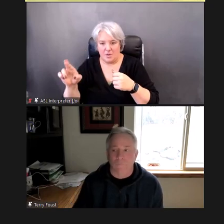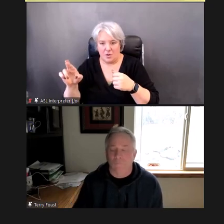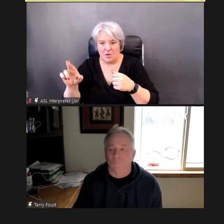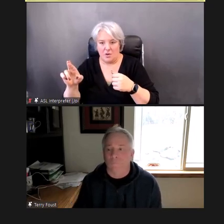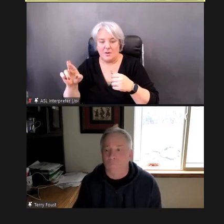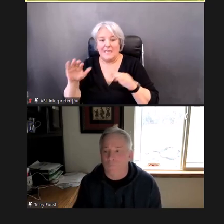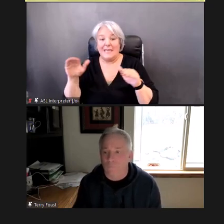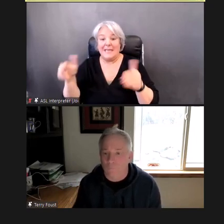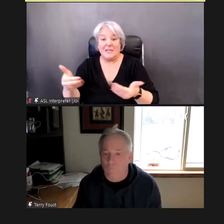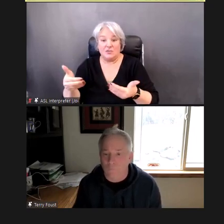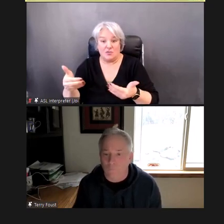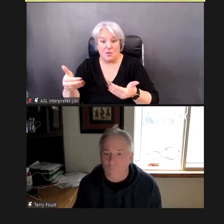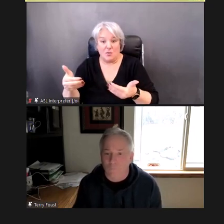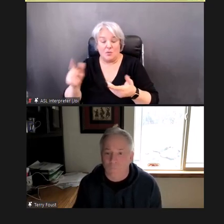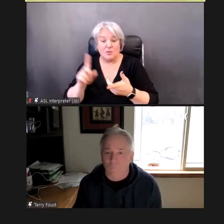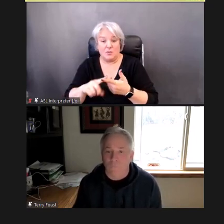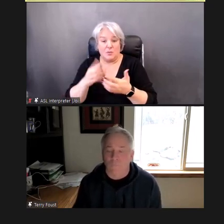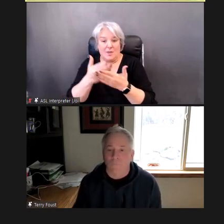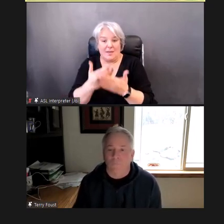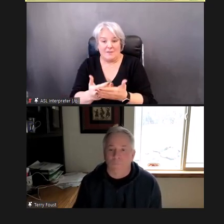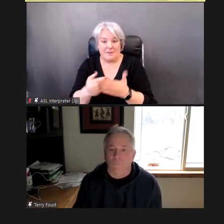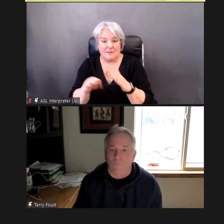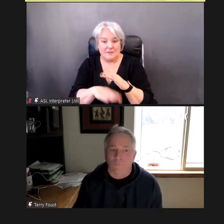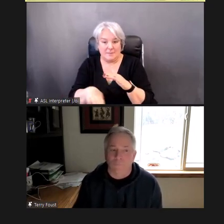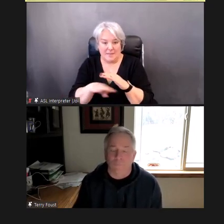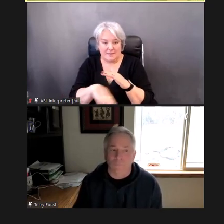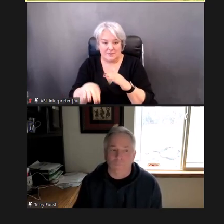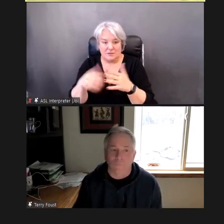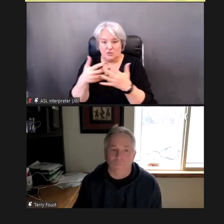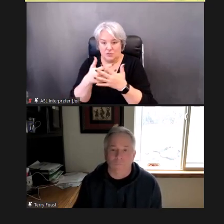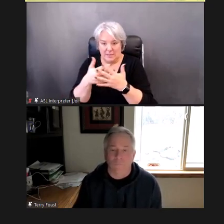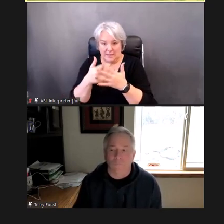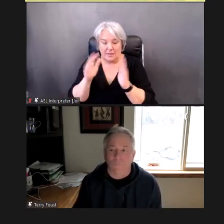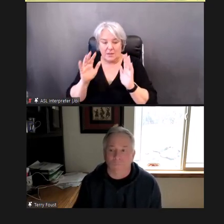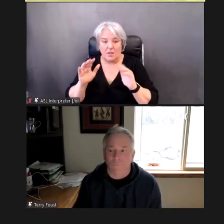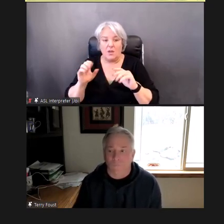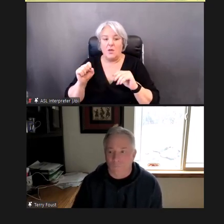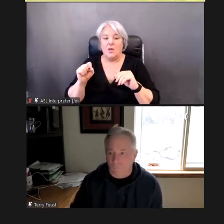to Evidence-based, hearing Screenings so you can find that on